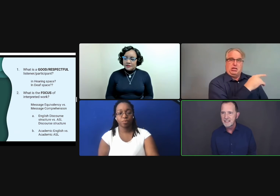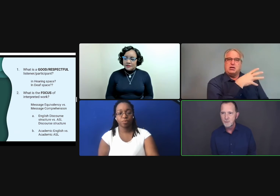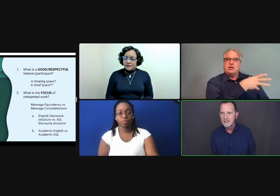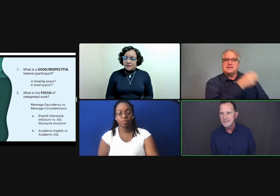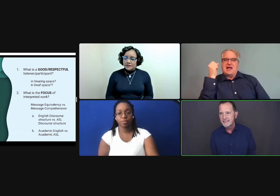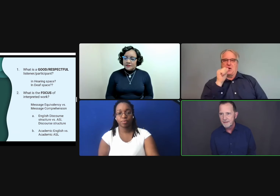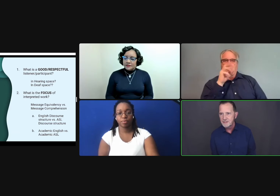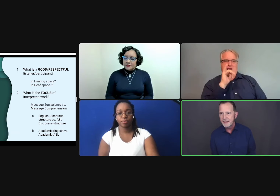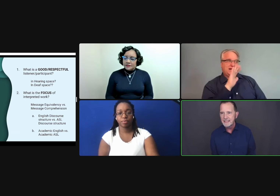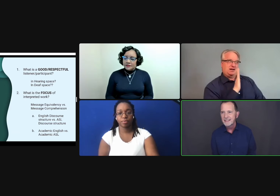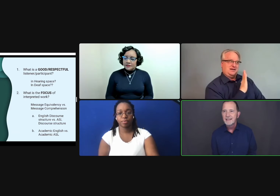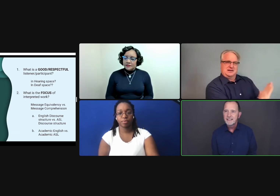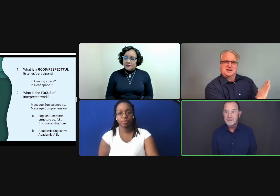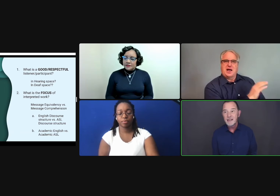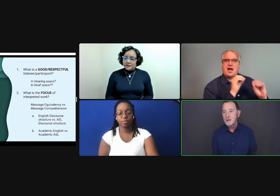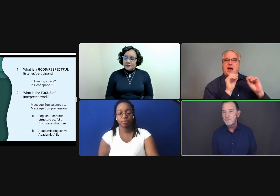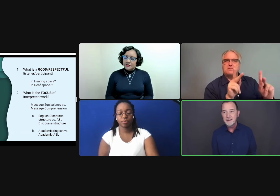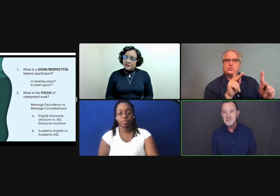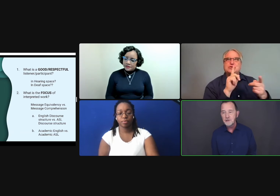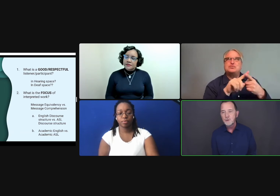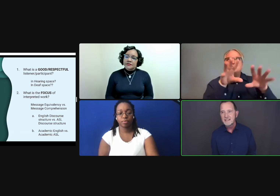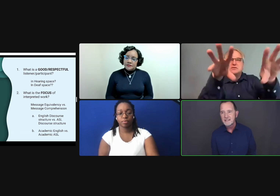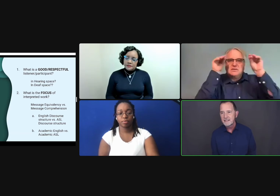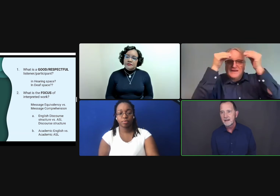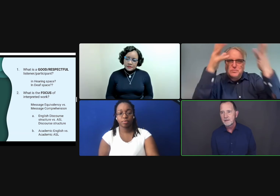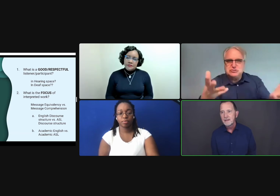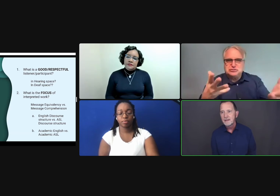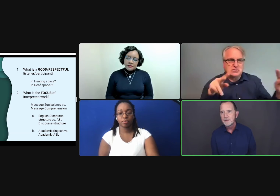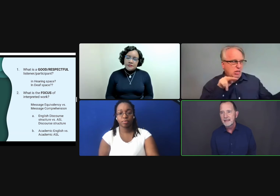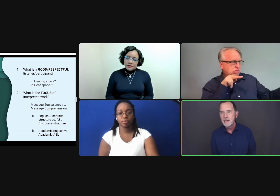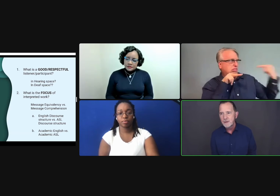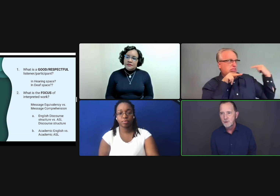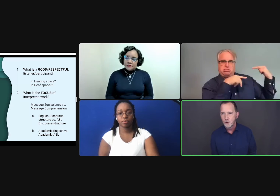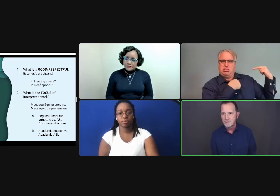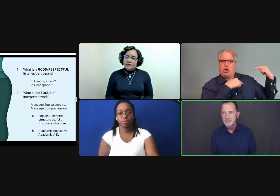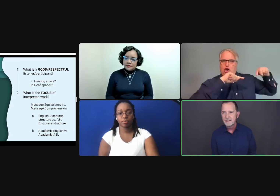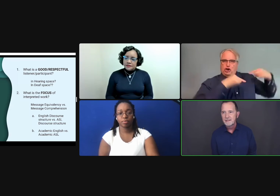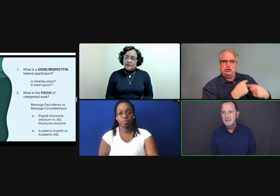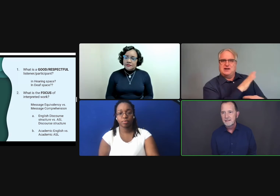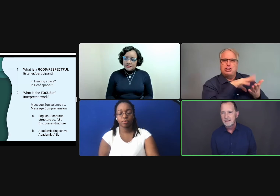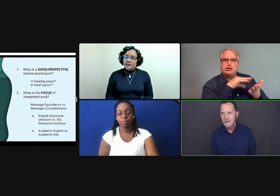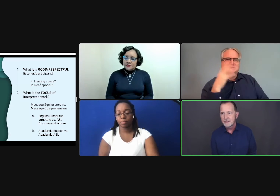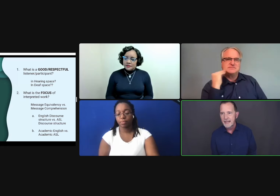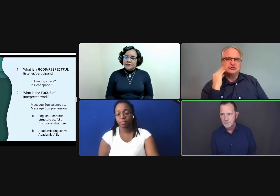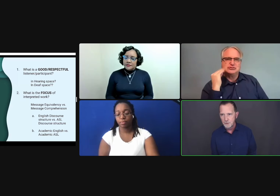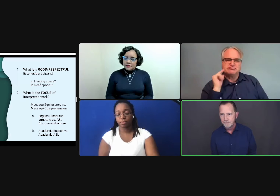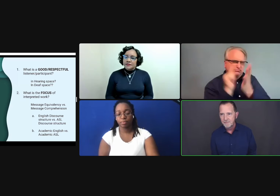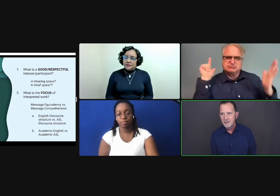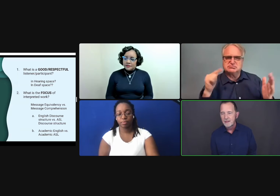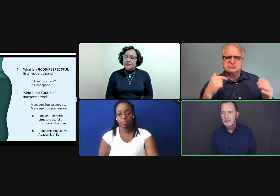as one does in a deaf space. This was a hearing professor who was insisting on applying hearing norms in their classroom